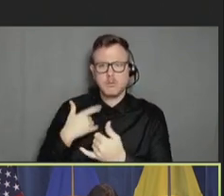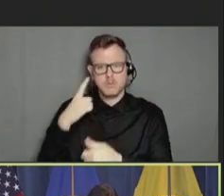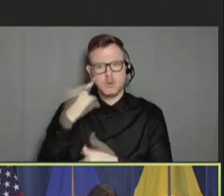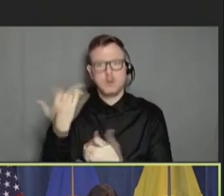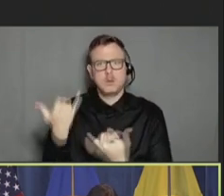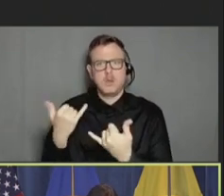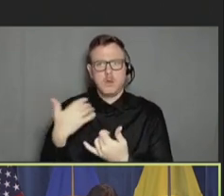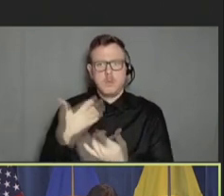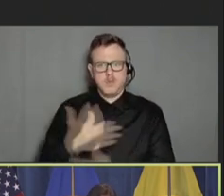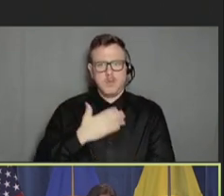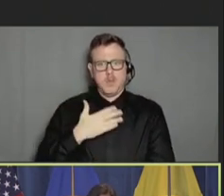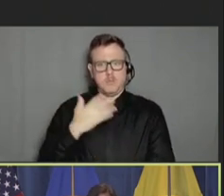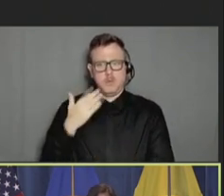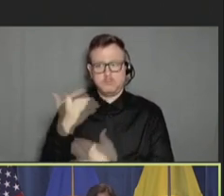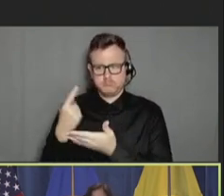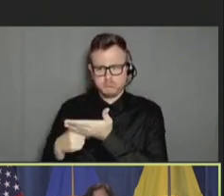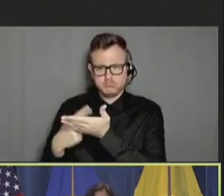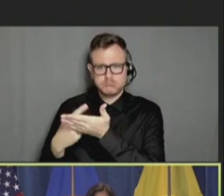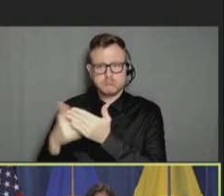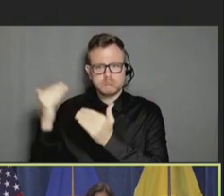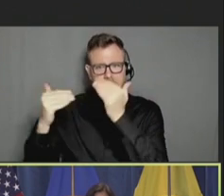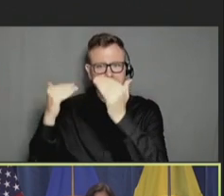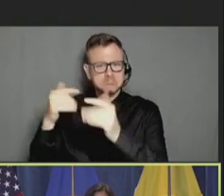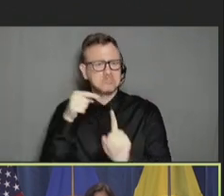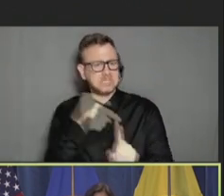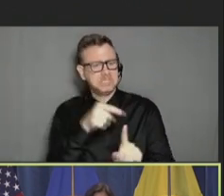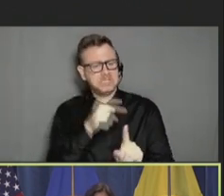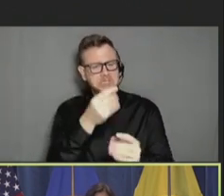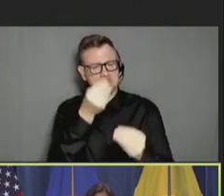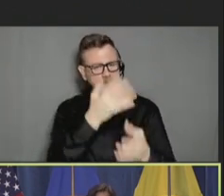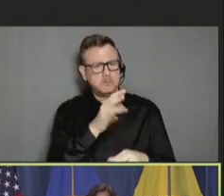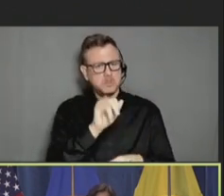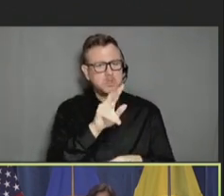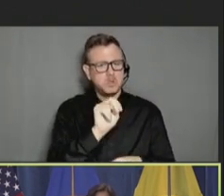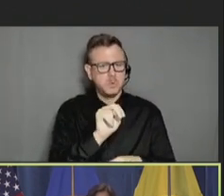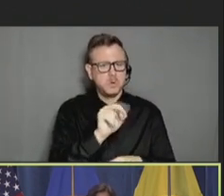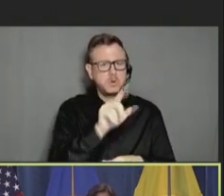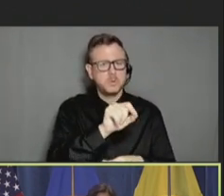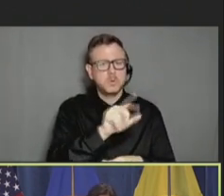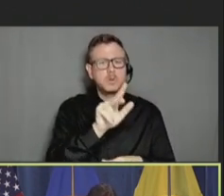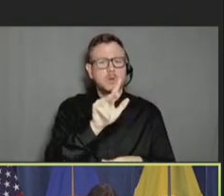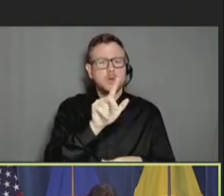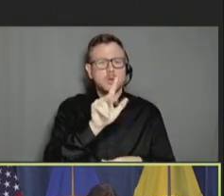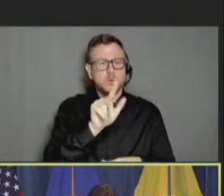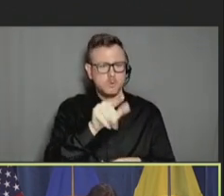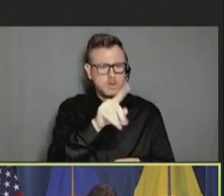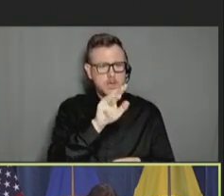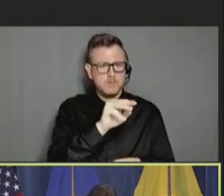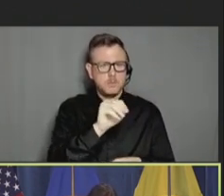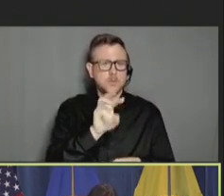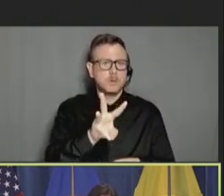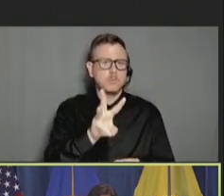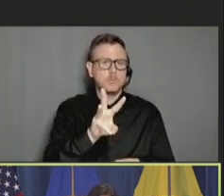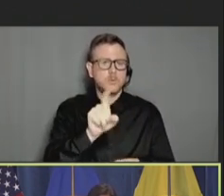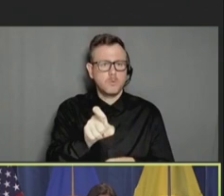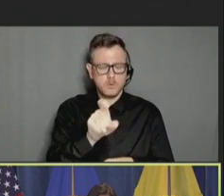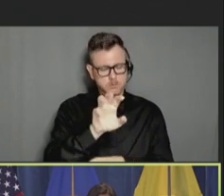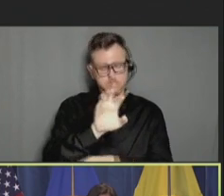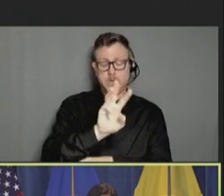And these are data from January 2023 from the MMWR. And if you look here at -- and this